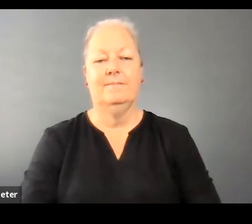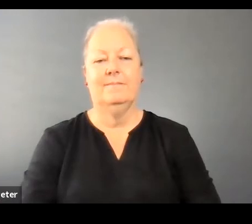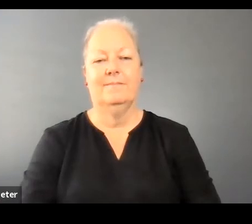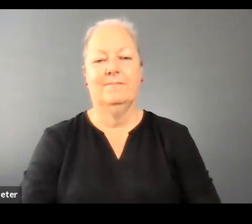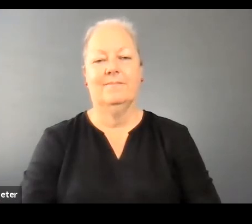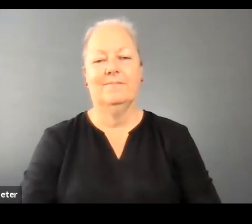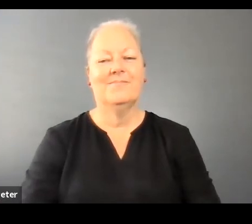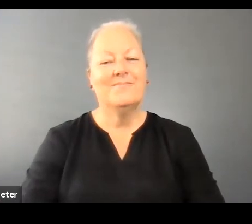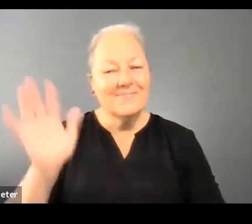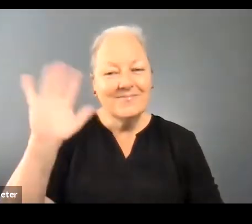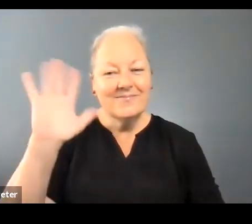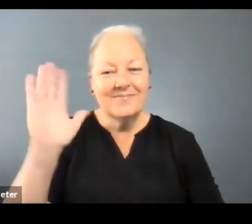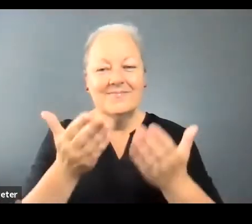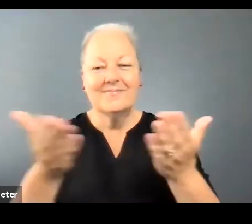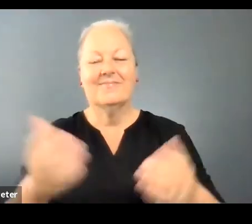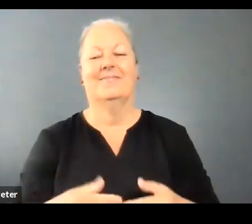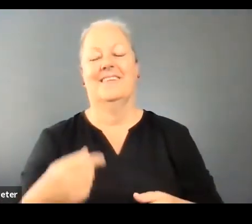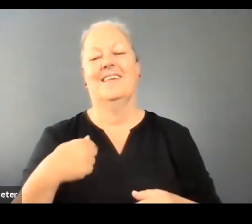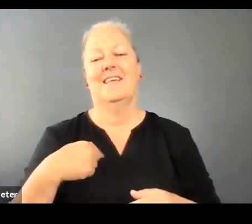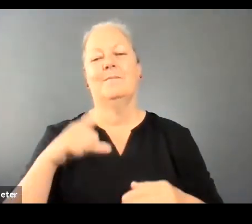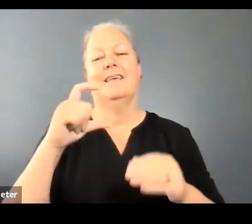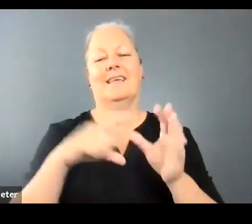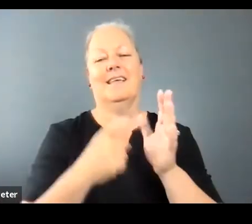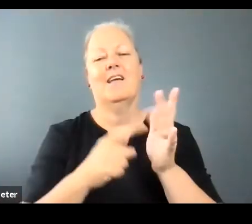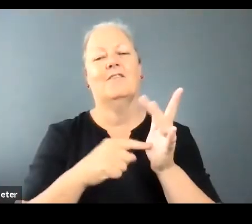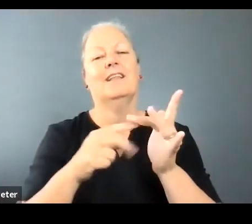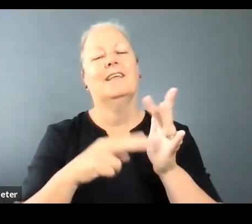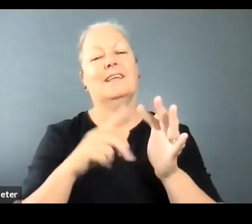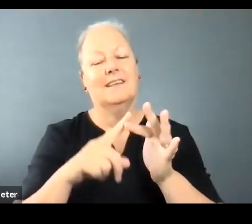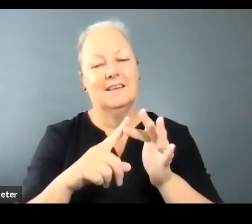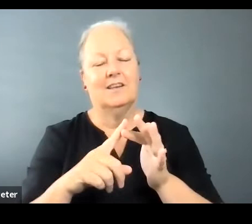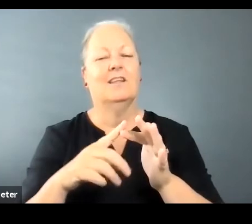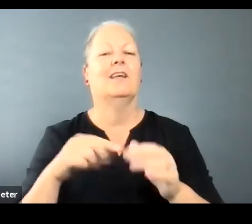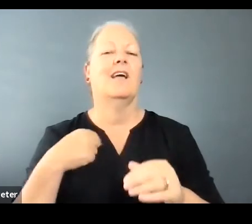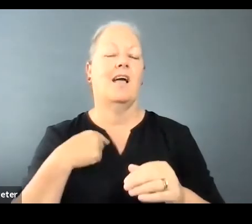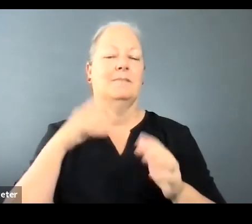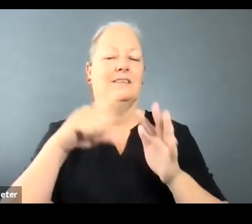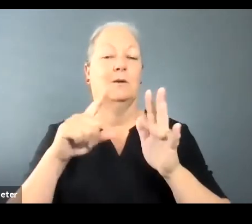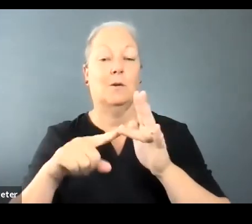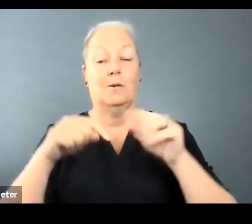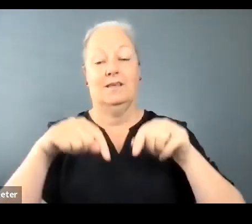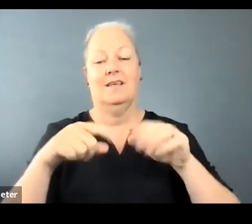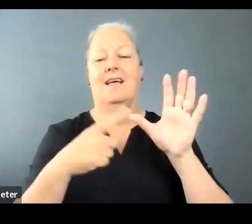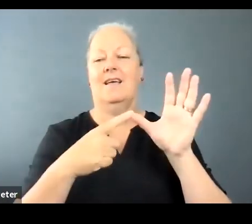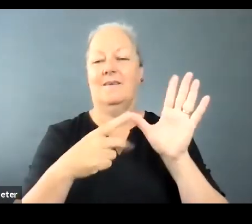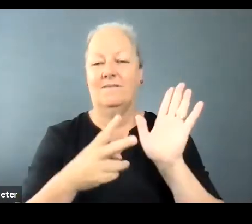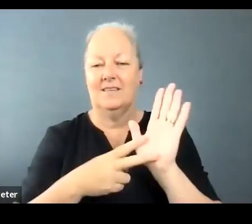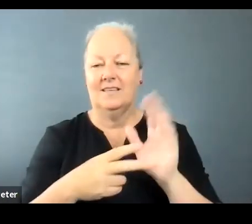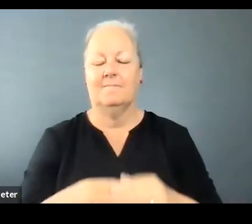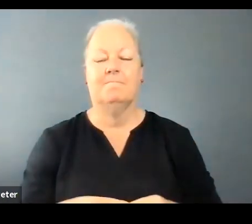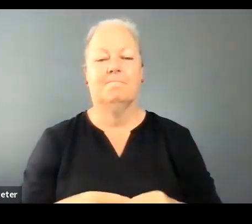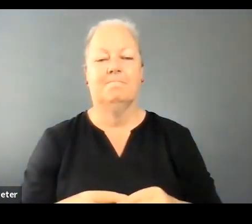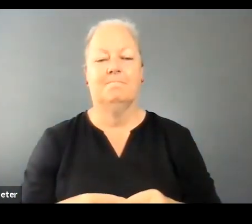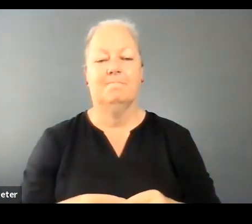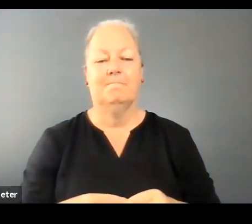Hi everyone, I am Caroline Bowditch and I am the CEO at Arts Access Victoria. Do you work in music?